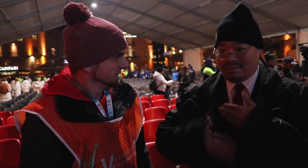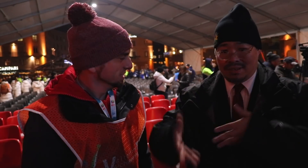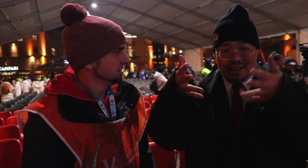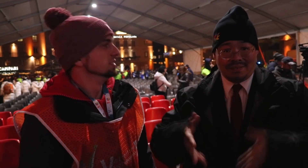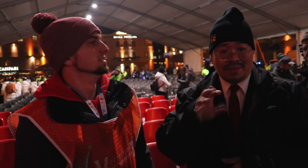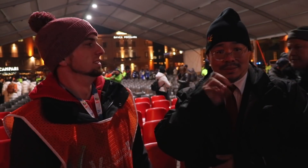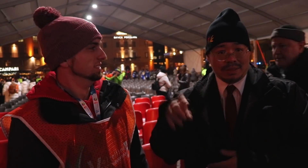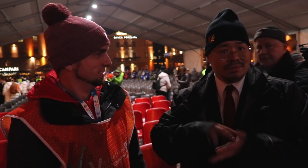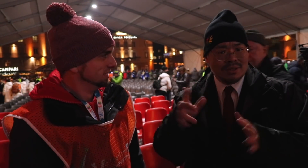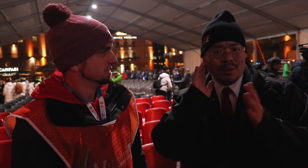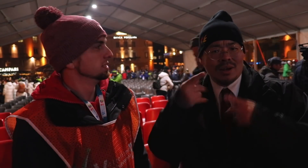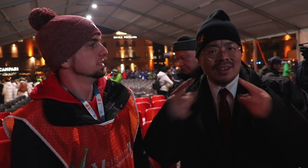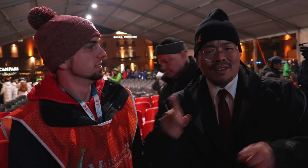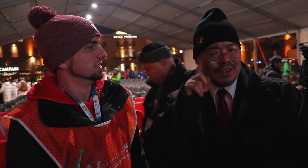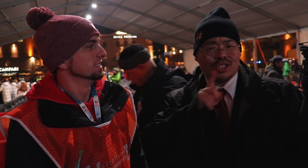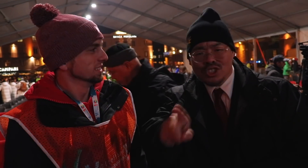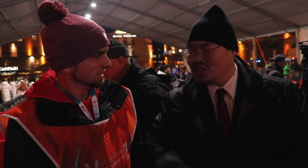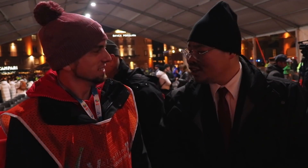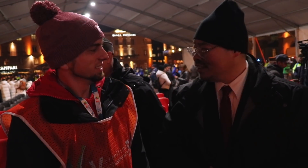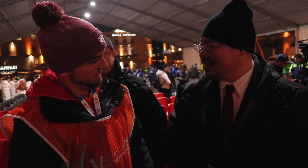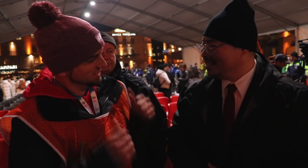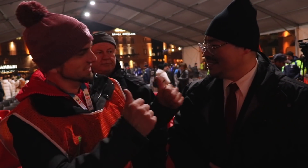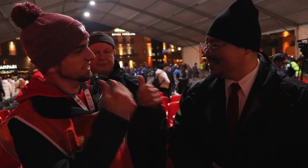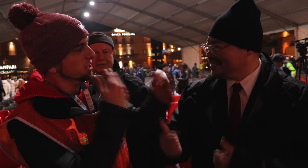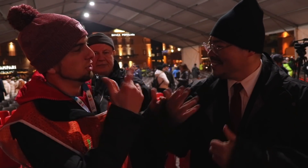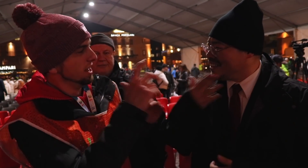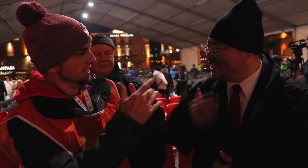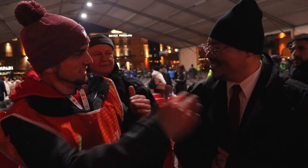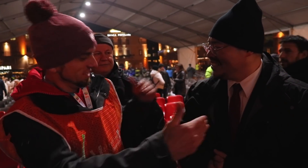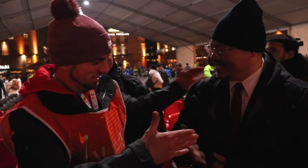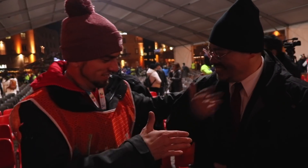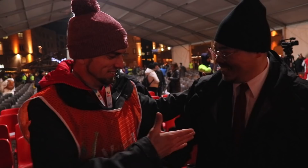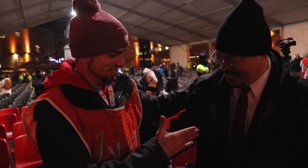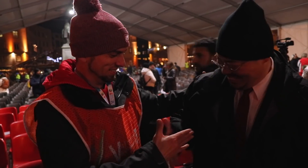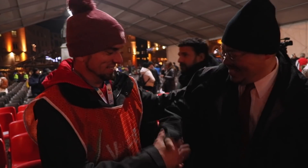There's only the other 50% left so success is for sure. Good luck going forward!